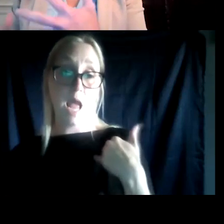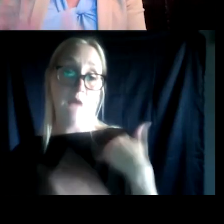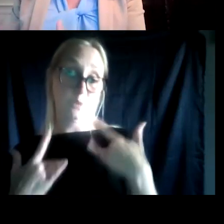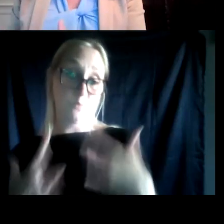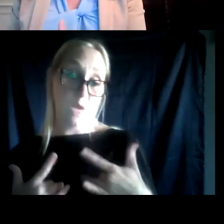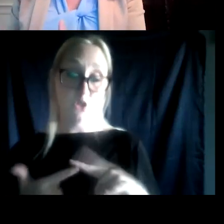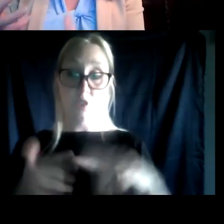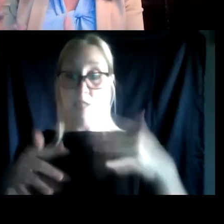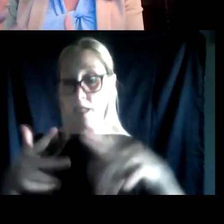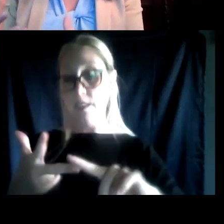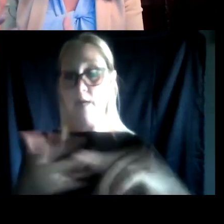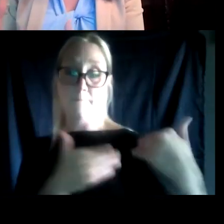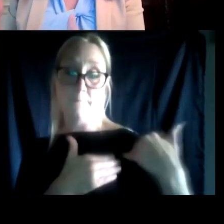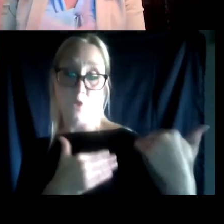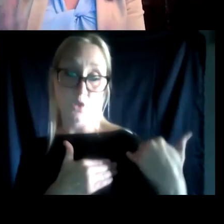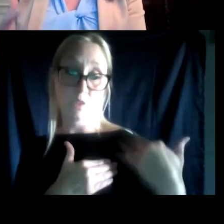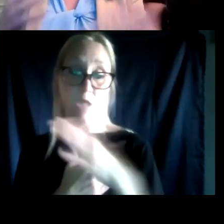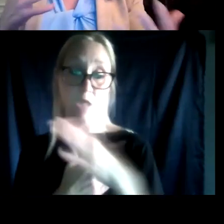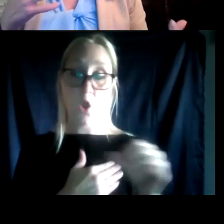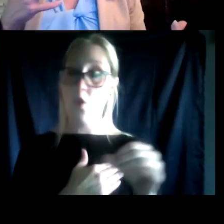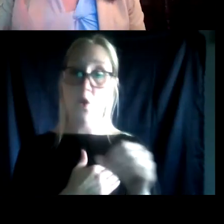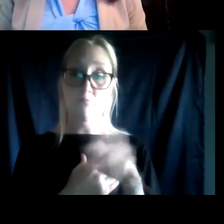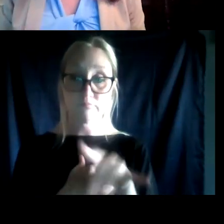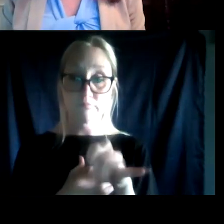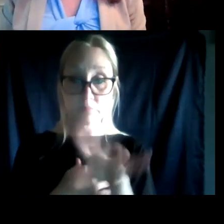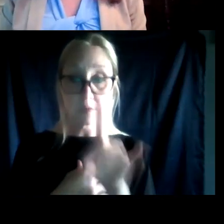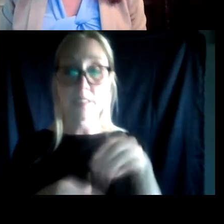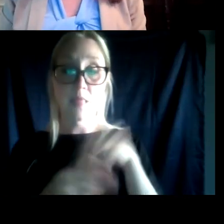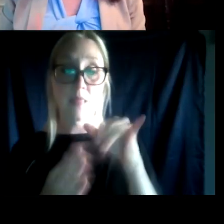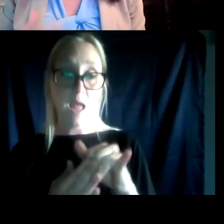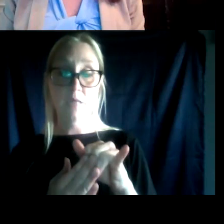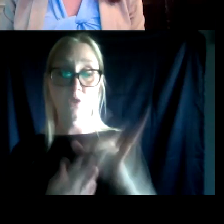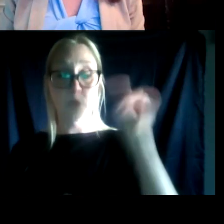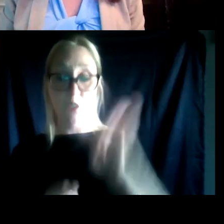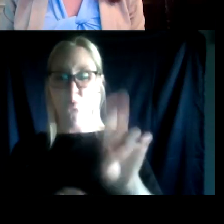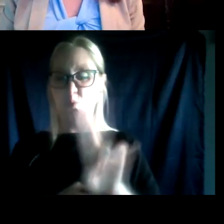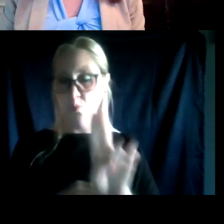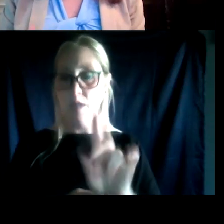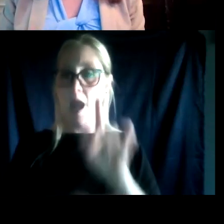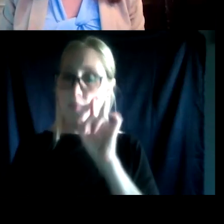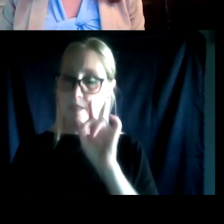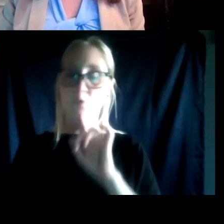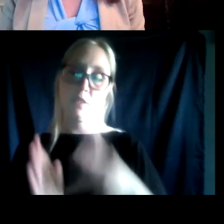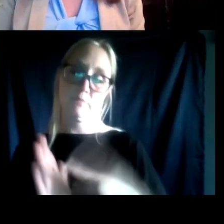and the burdens components in them to reduce use. And so I think it's twofold. It's really both, right?